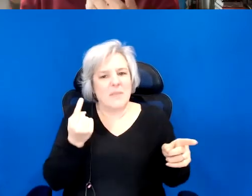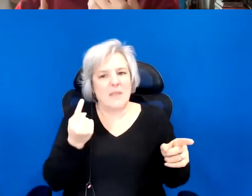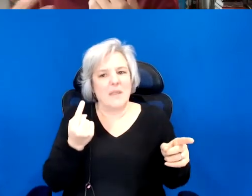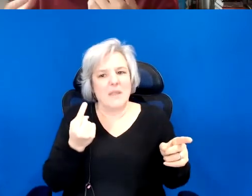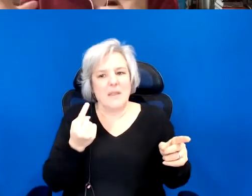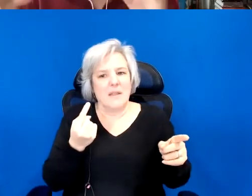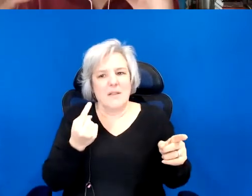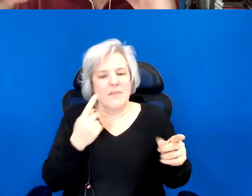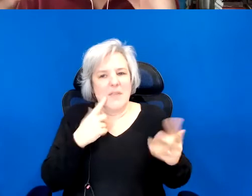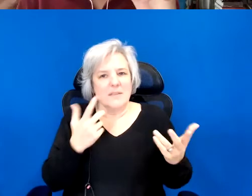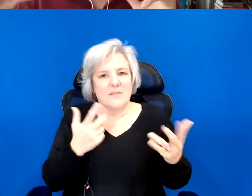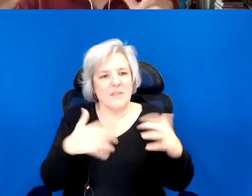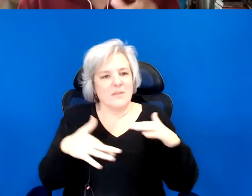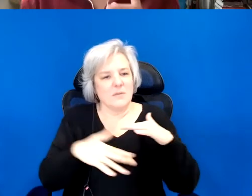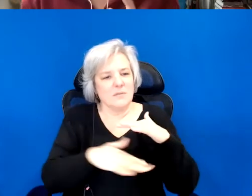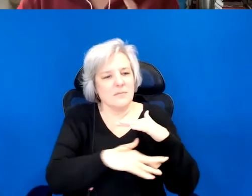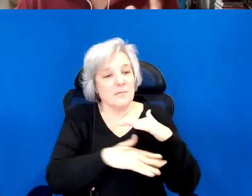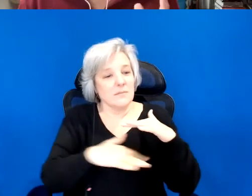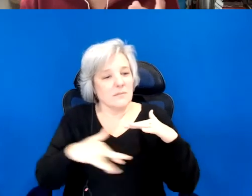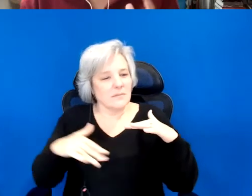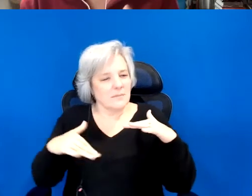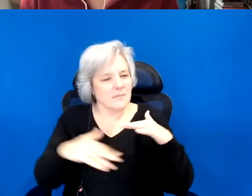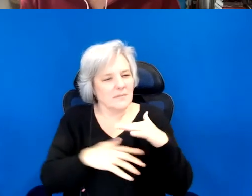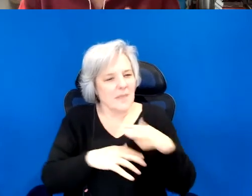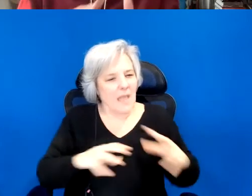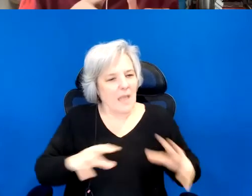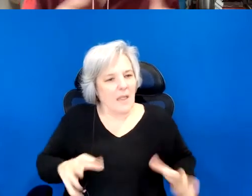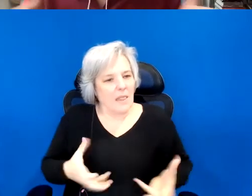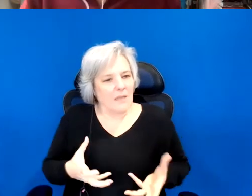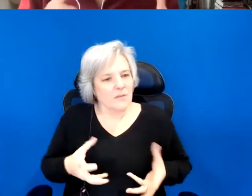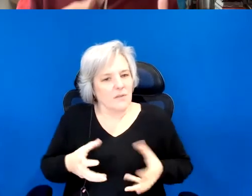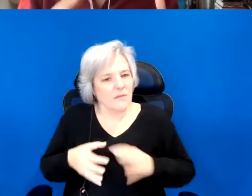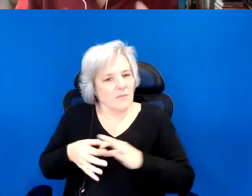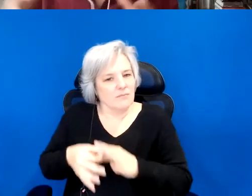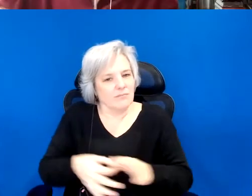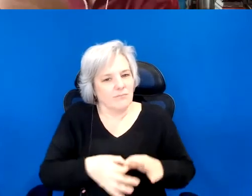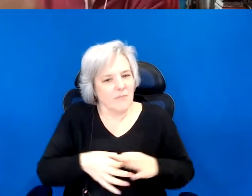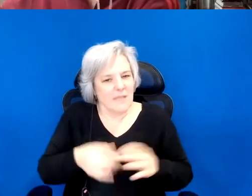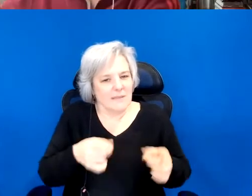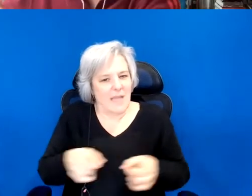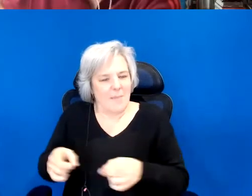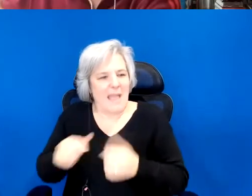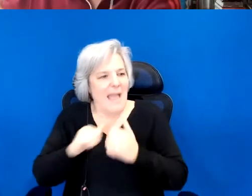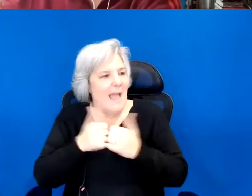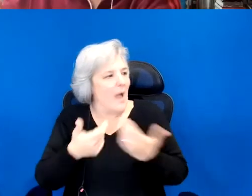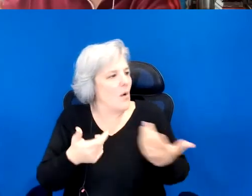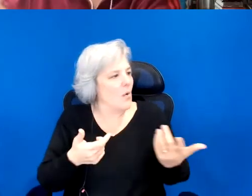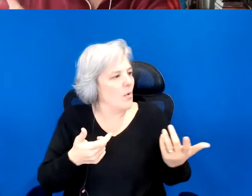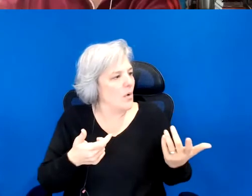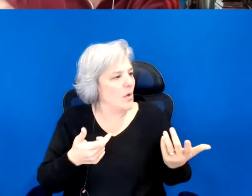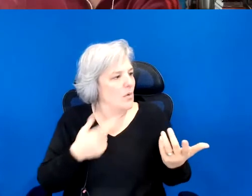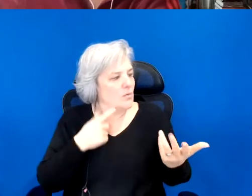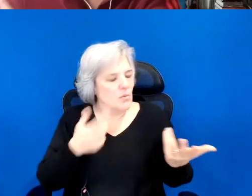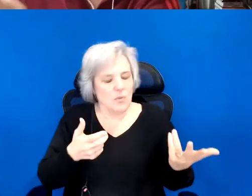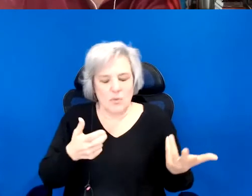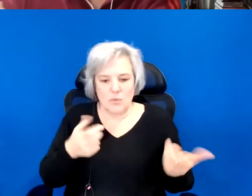undercurrent. About the collective, that is happening. But it is like, how do you compare yourself knowing that you might not have the answers?